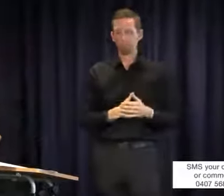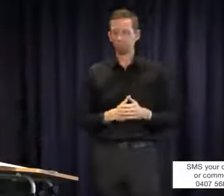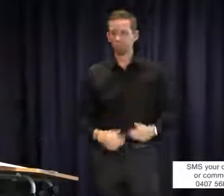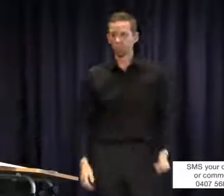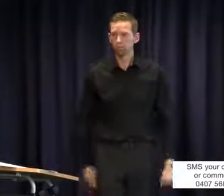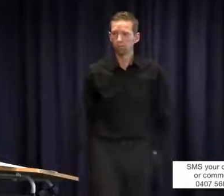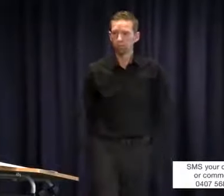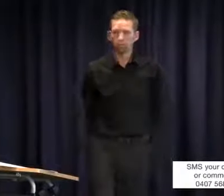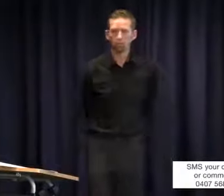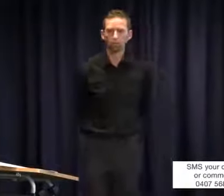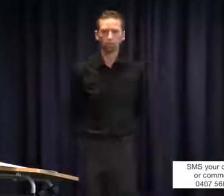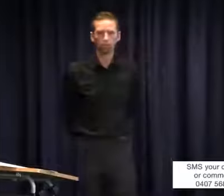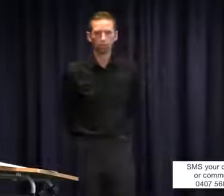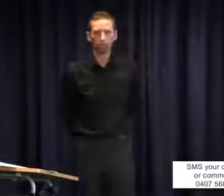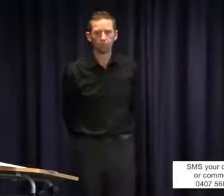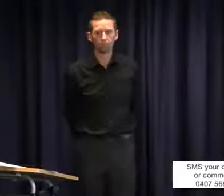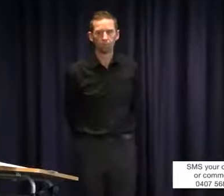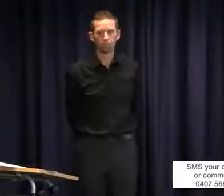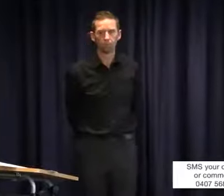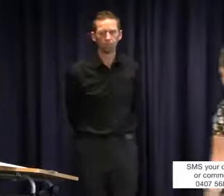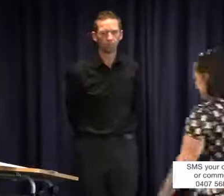May?